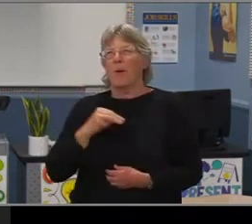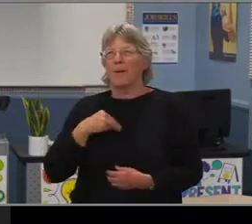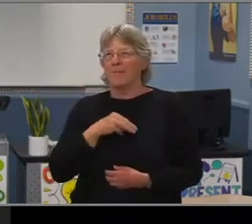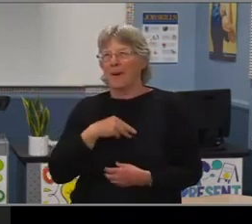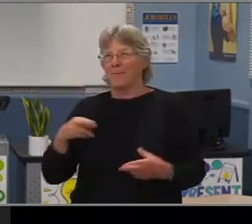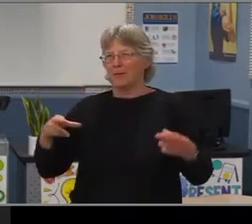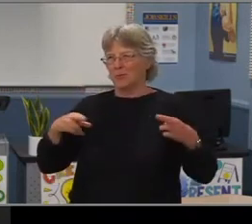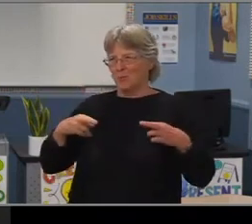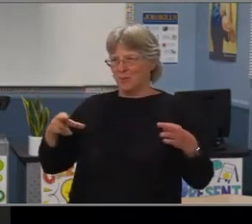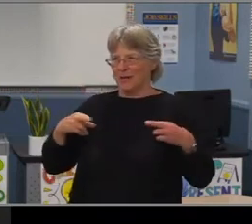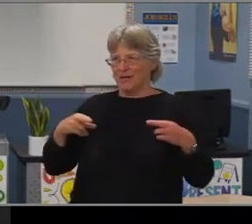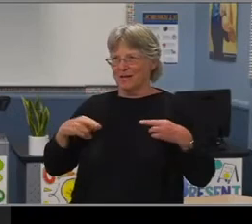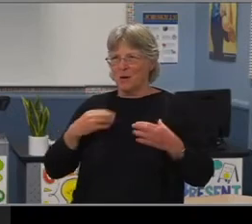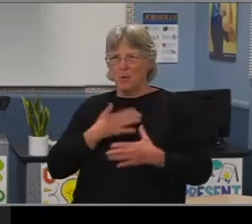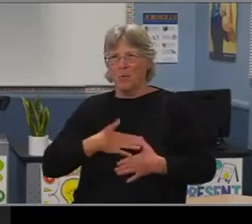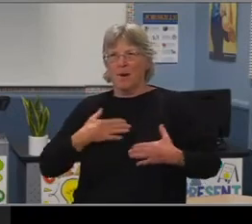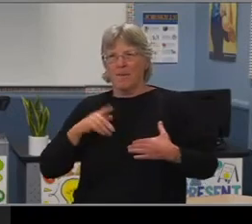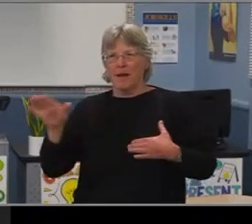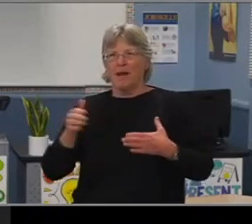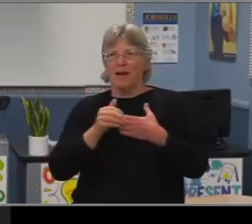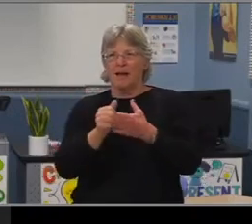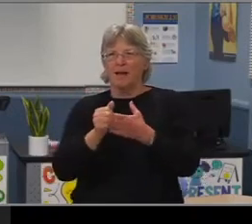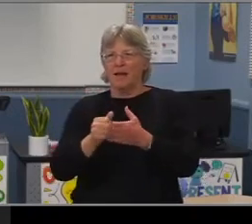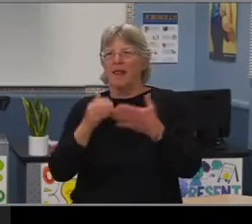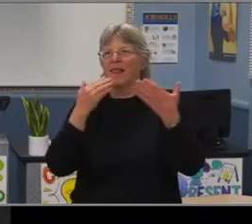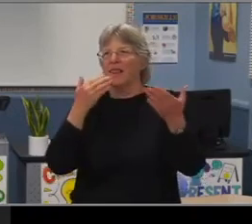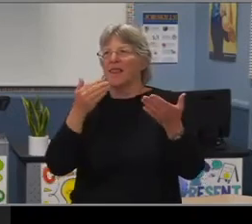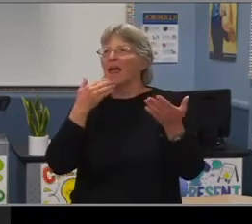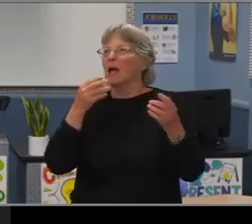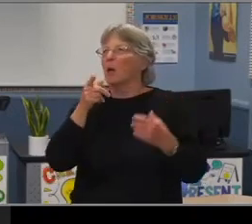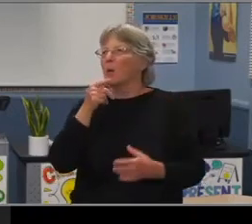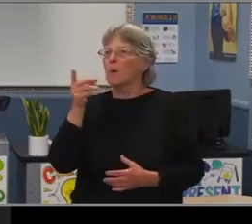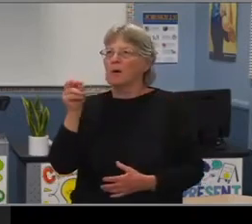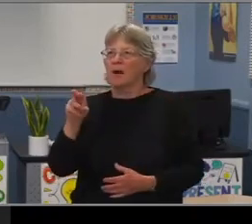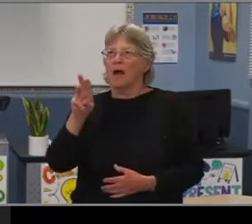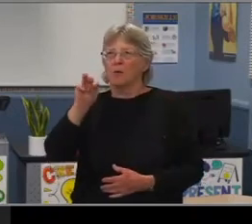and thank Dr. Williams specifically for his participation in the many graduation ceremonies